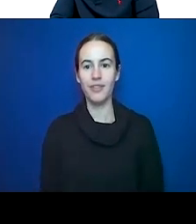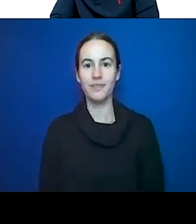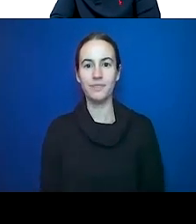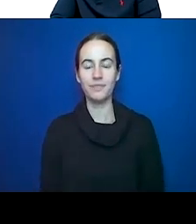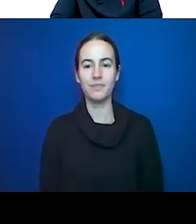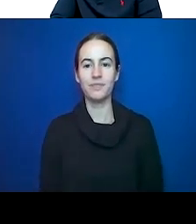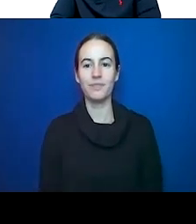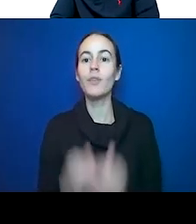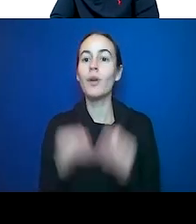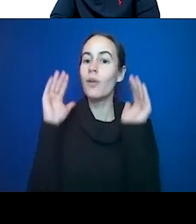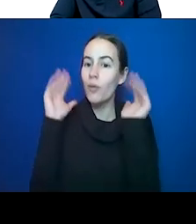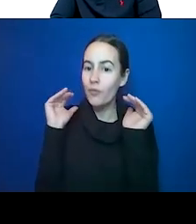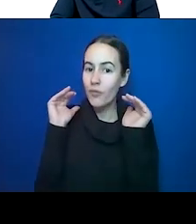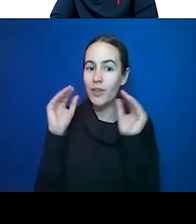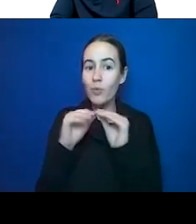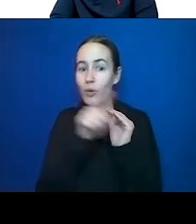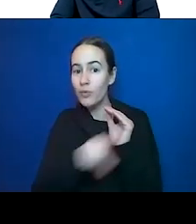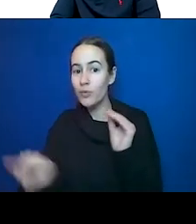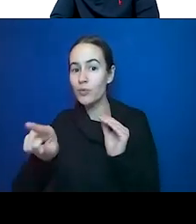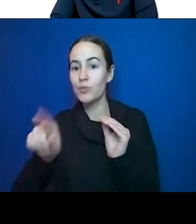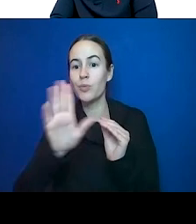more will look into it in the near future. Thank you.